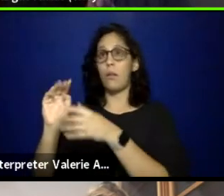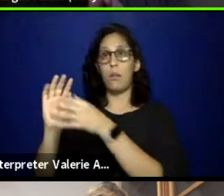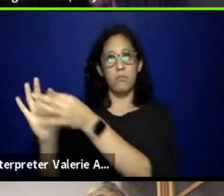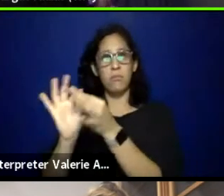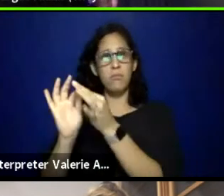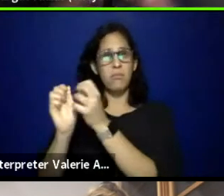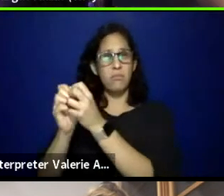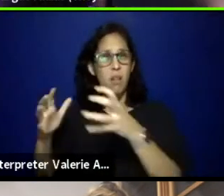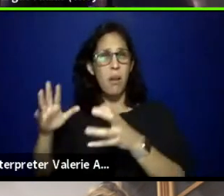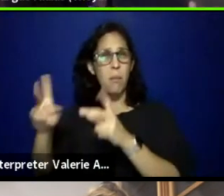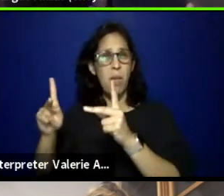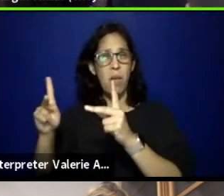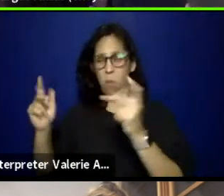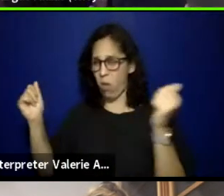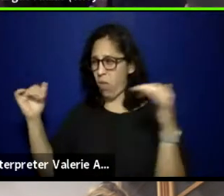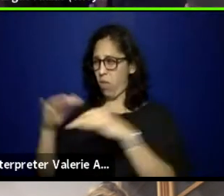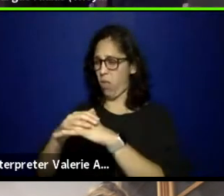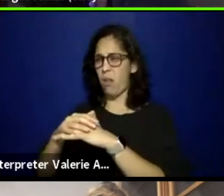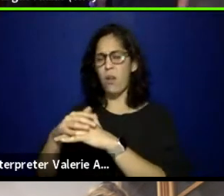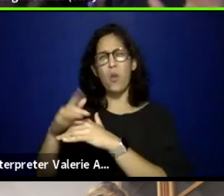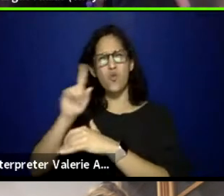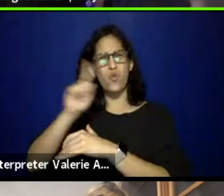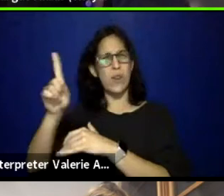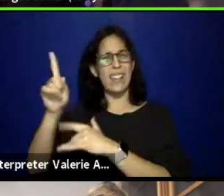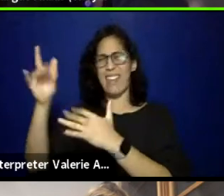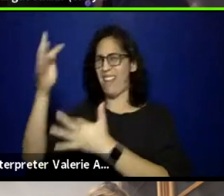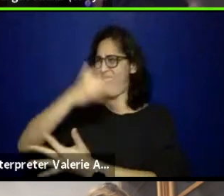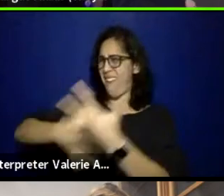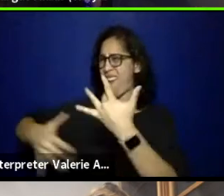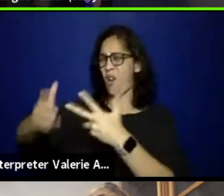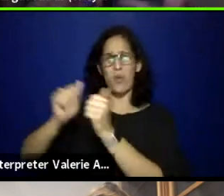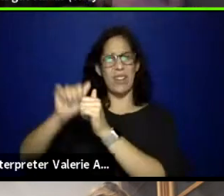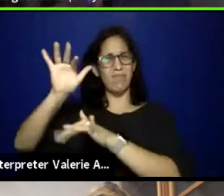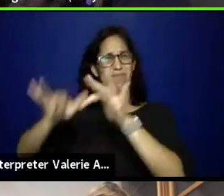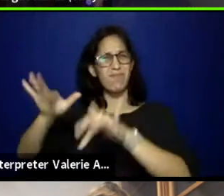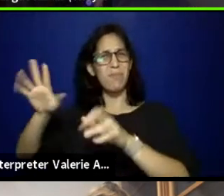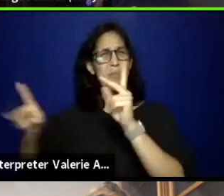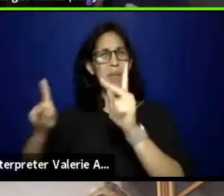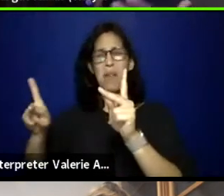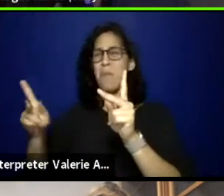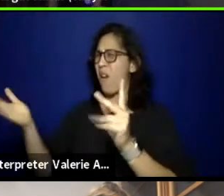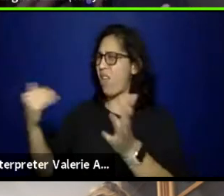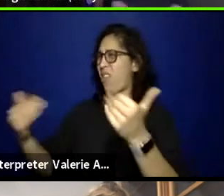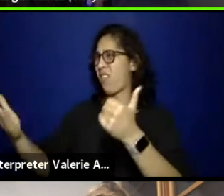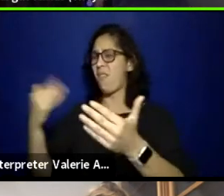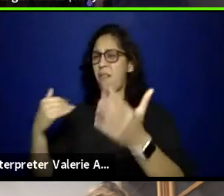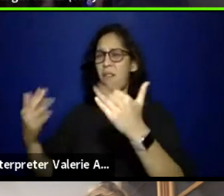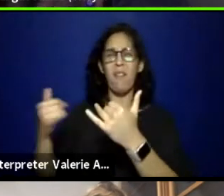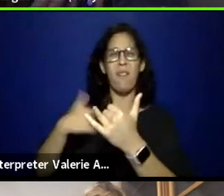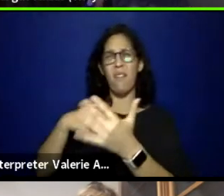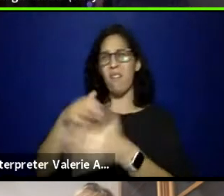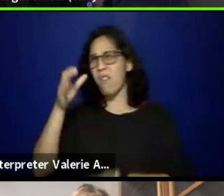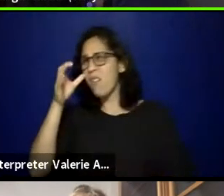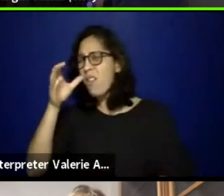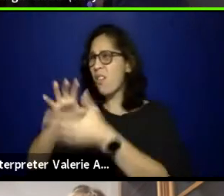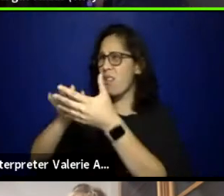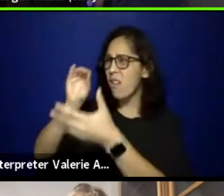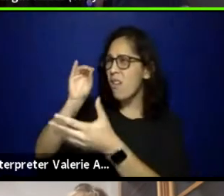with an array of people, and that's how we learn. That's how we learn from one another, that's how we learn compassion, empathy,